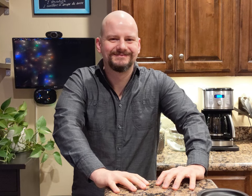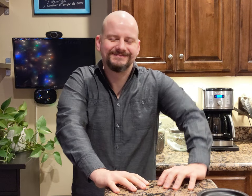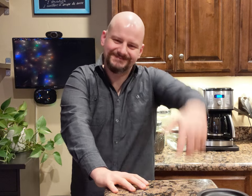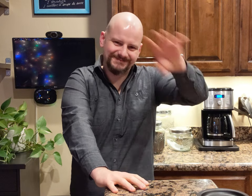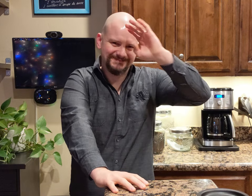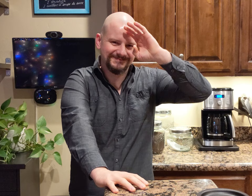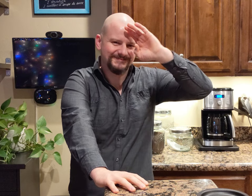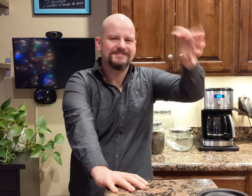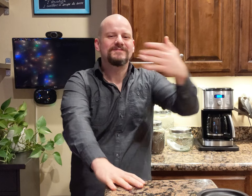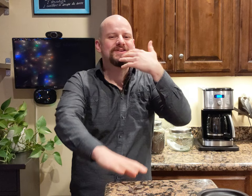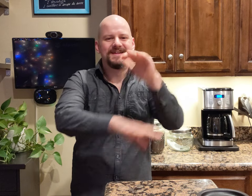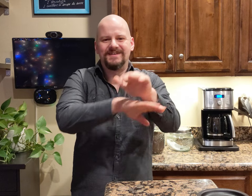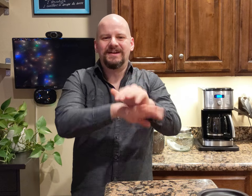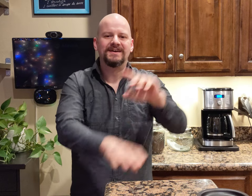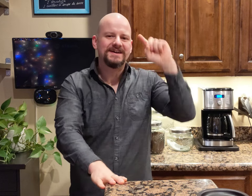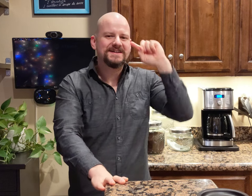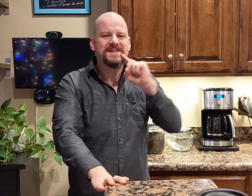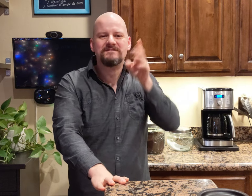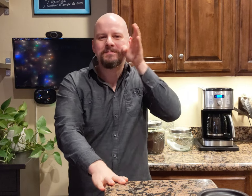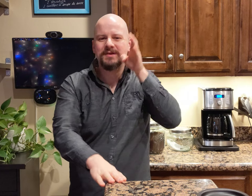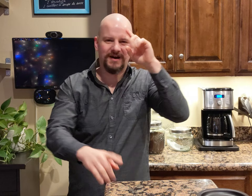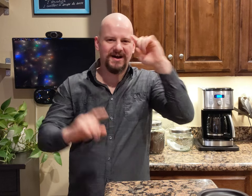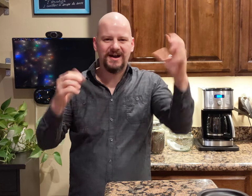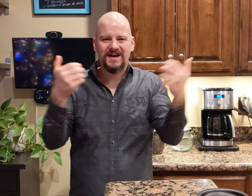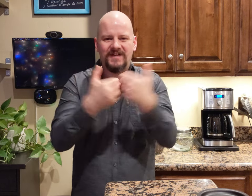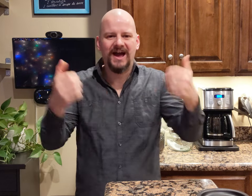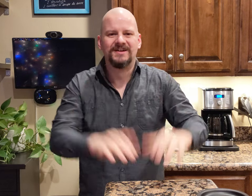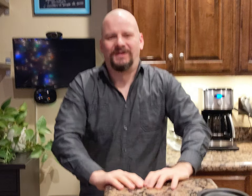Hey, good evening Deaf Beer Aficionado.